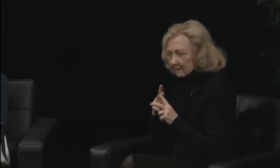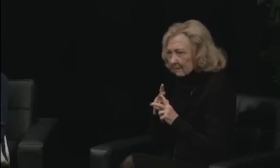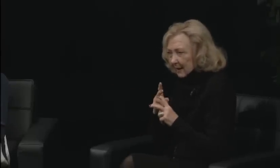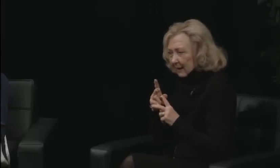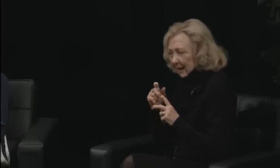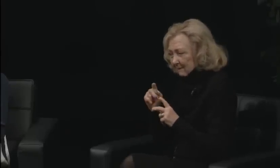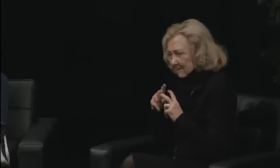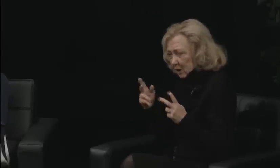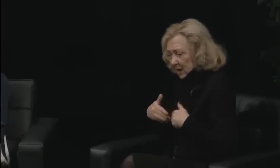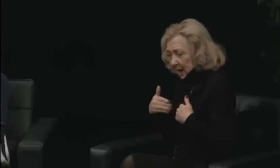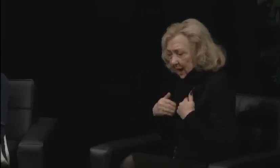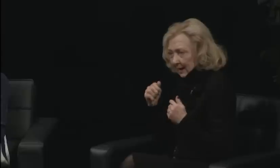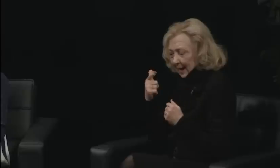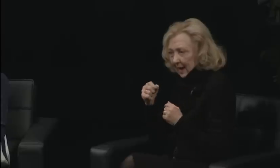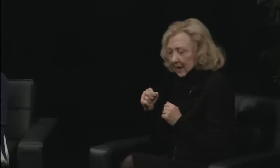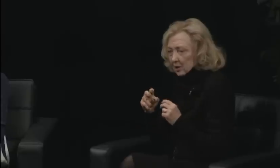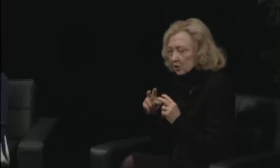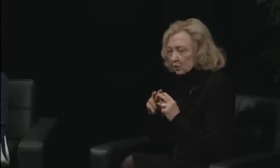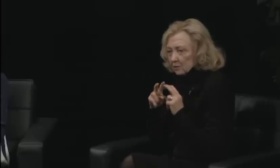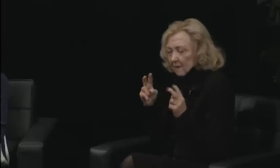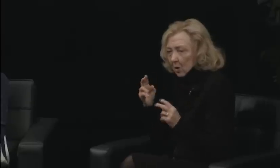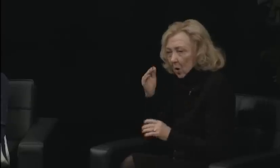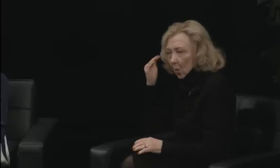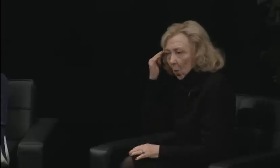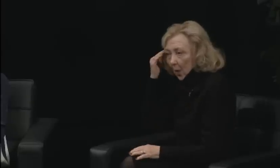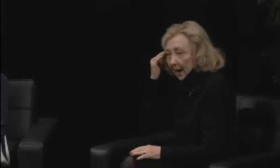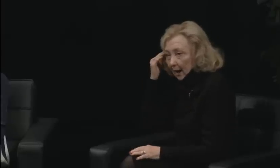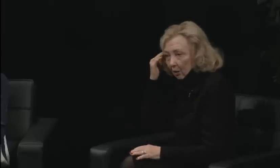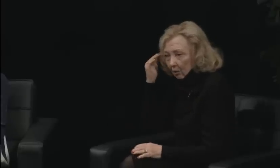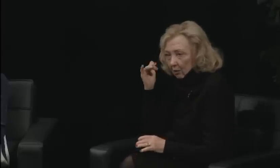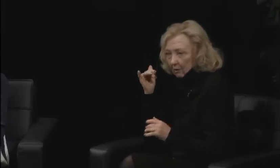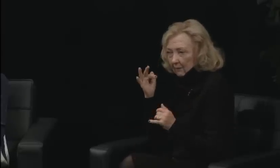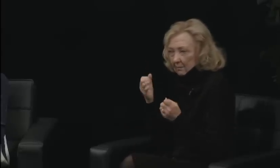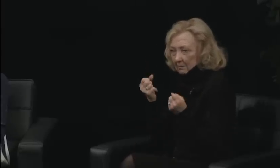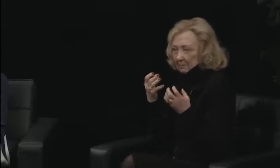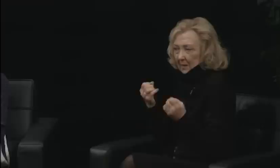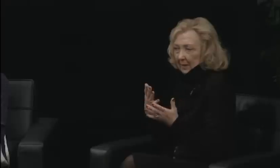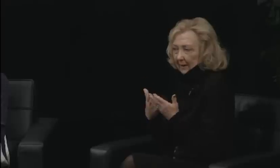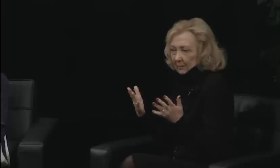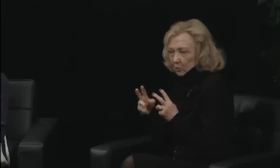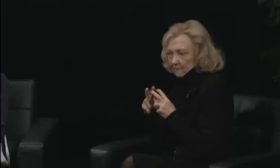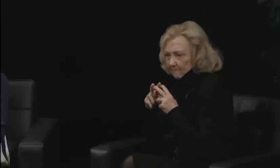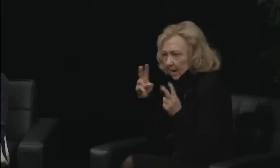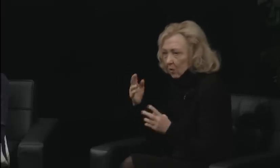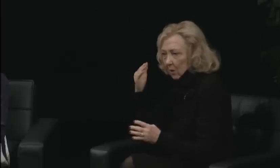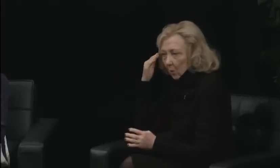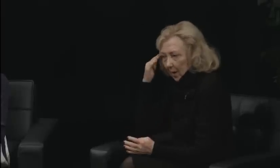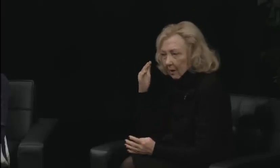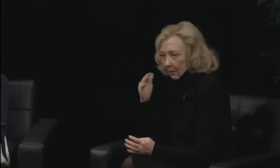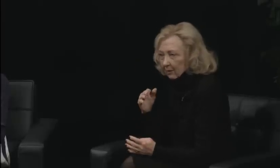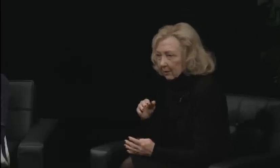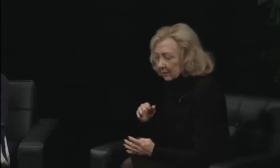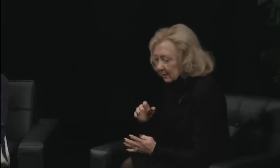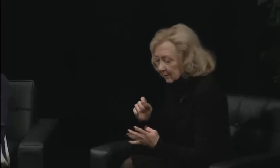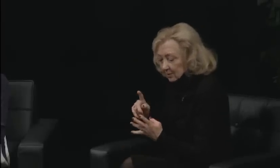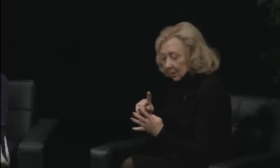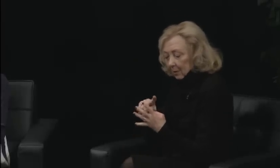Covell not as much, and Rarus even less so, but Brigetta was the least comfortable with it,